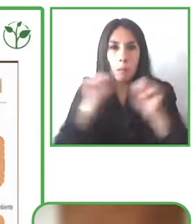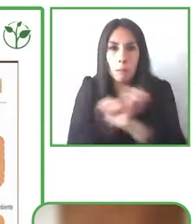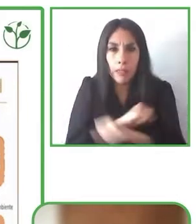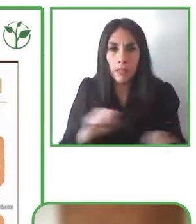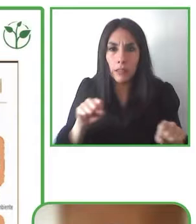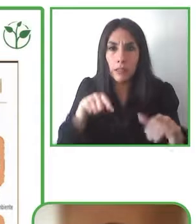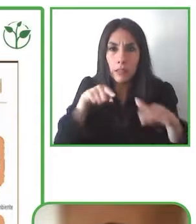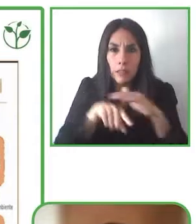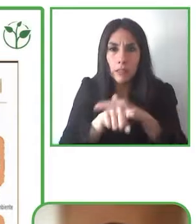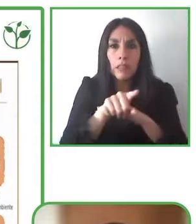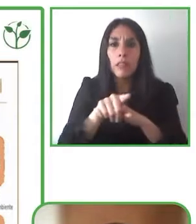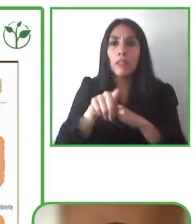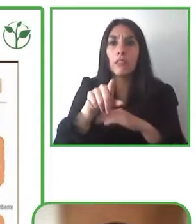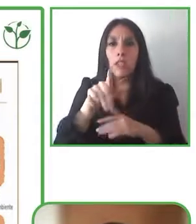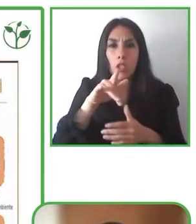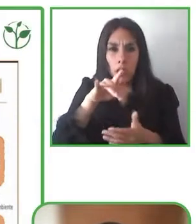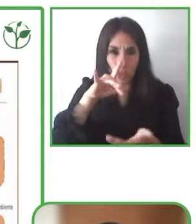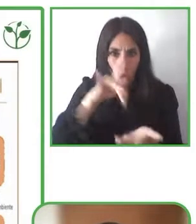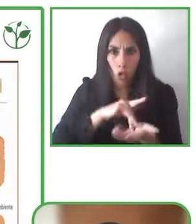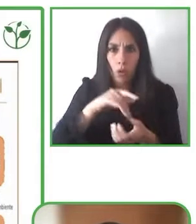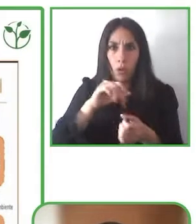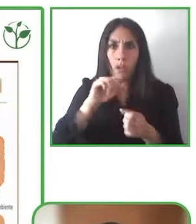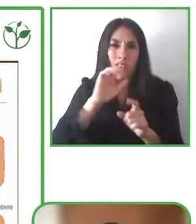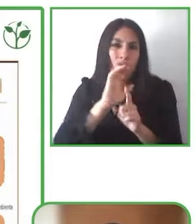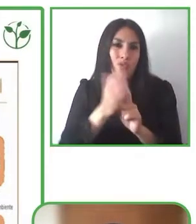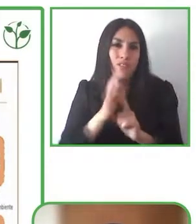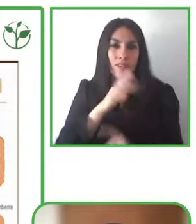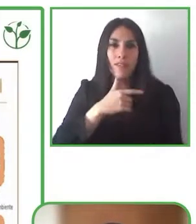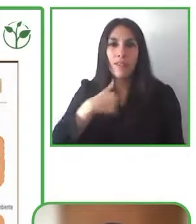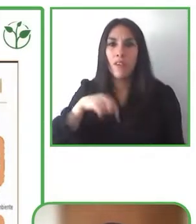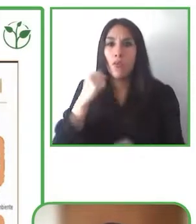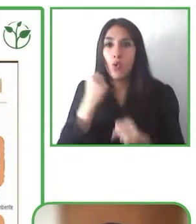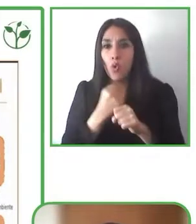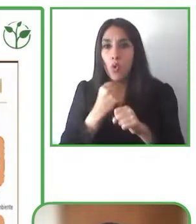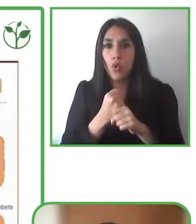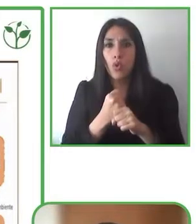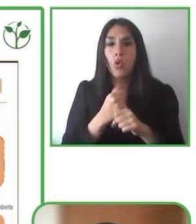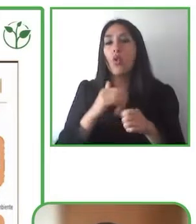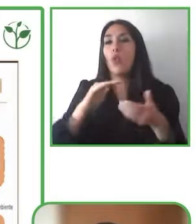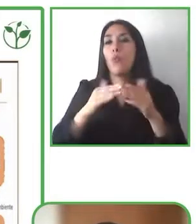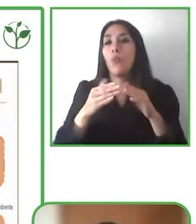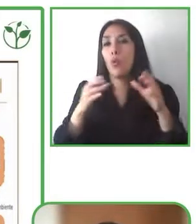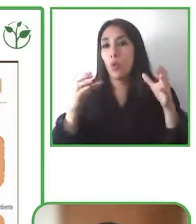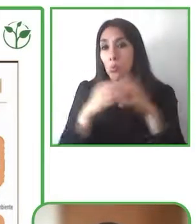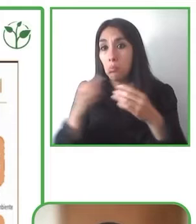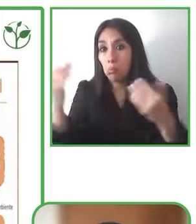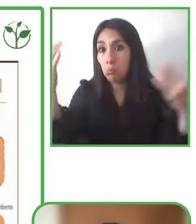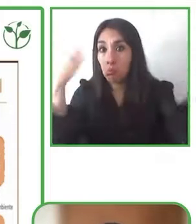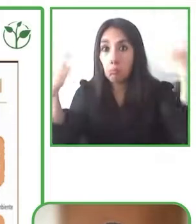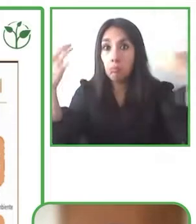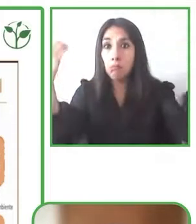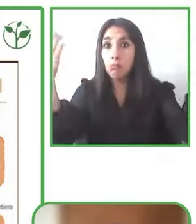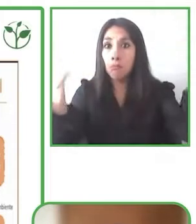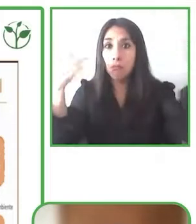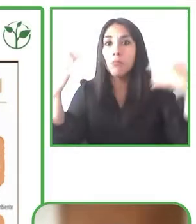cultural centre, and we also work with migrant communities we also we work with